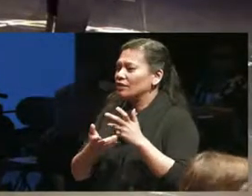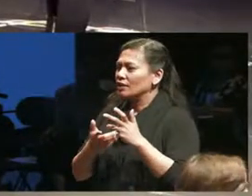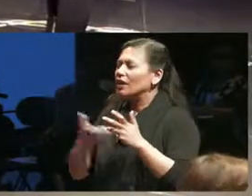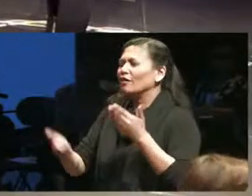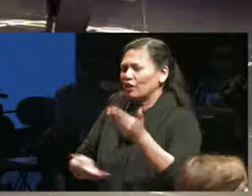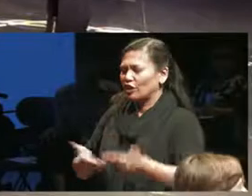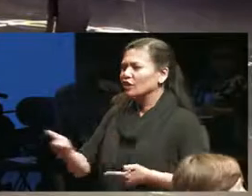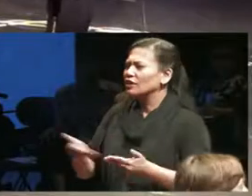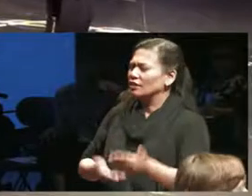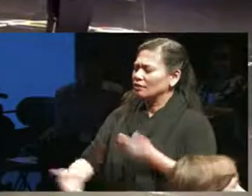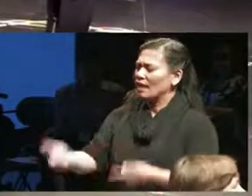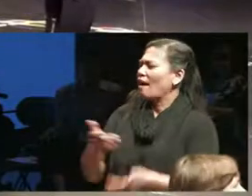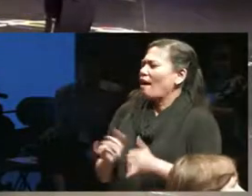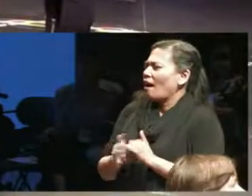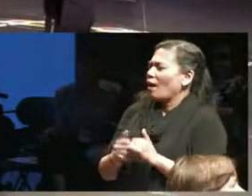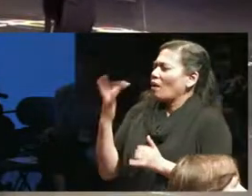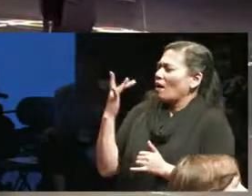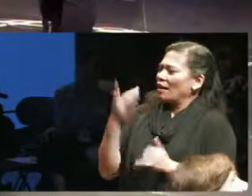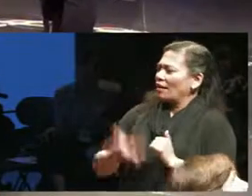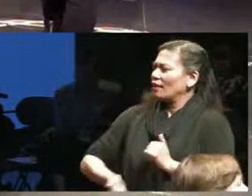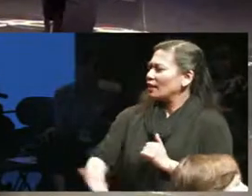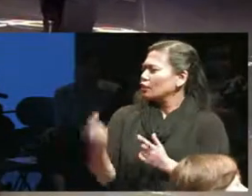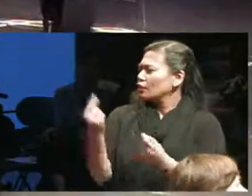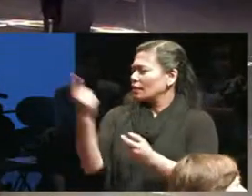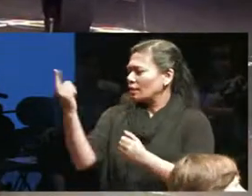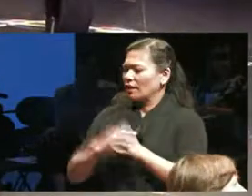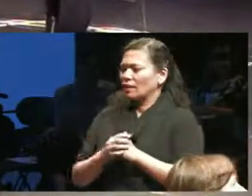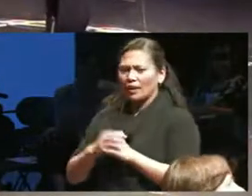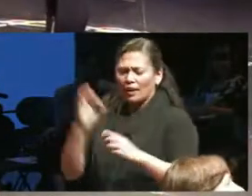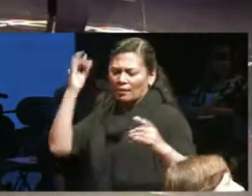the second part of my question is just think about the politics of representing